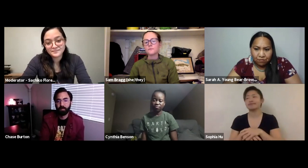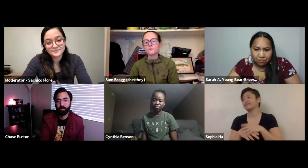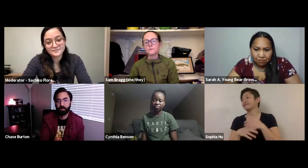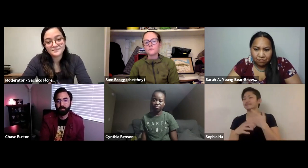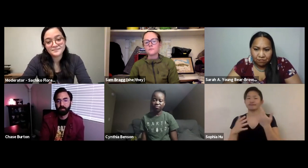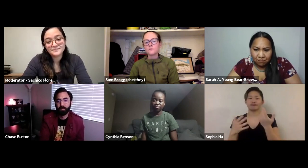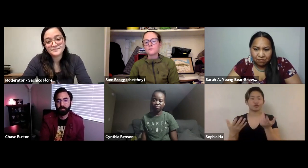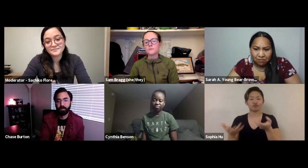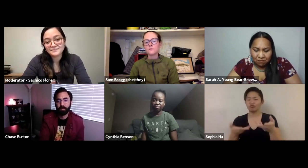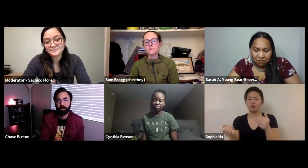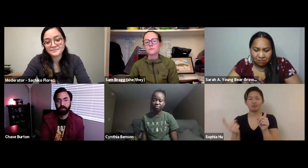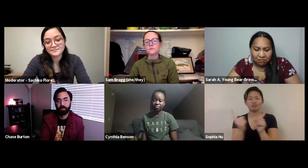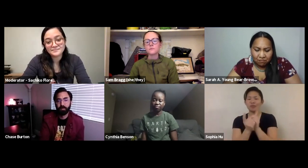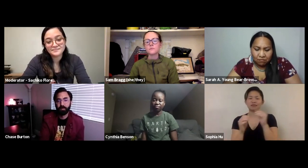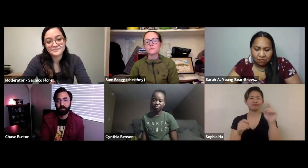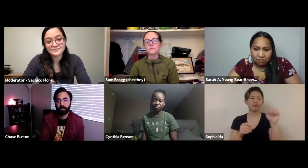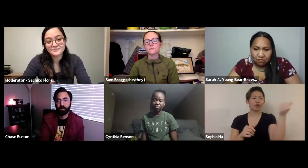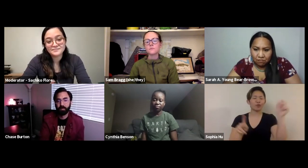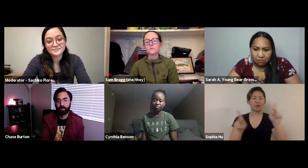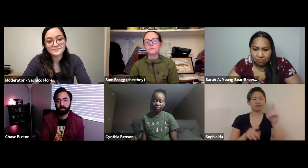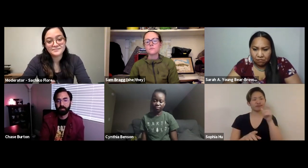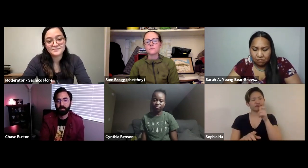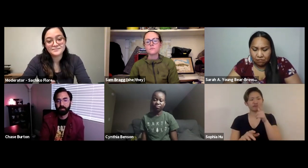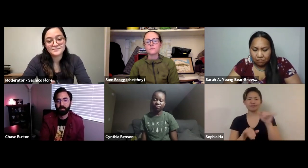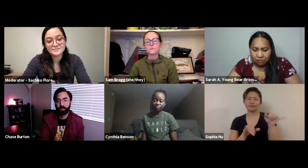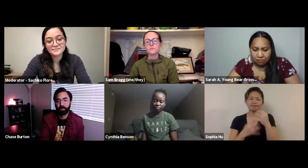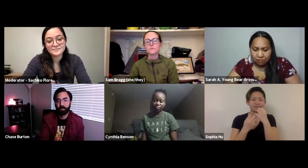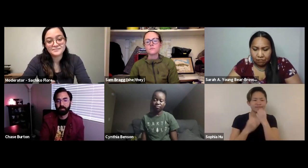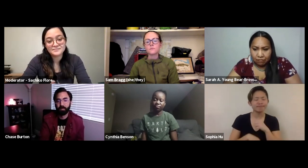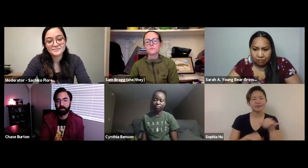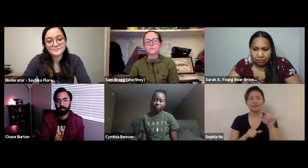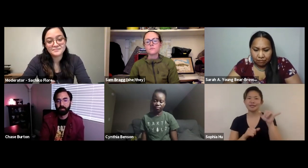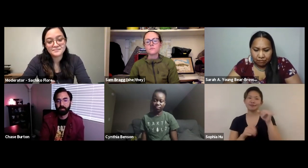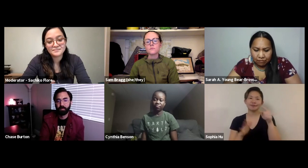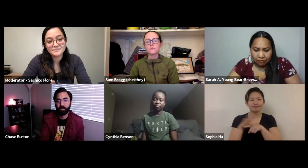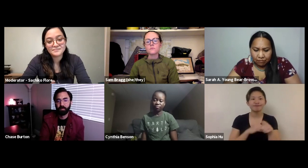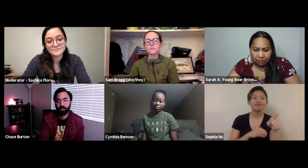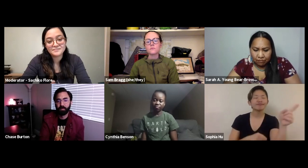you know biking, hiking, pretty much you name it. Meeting other people who had the same